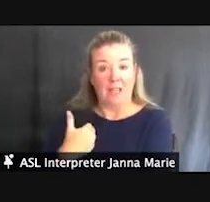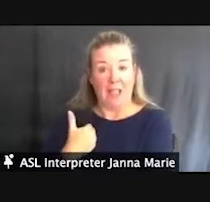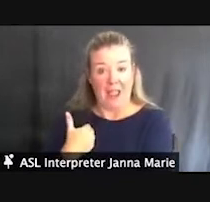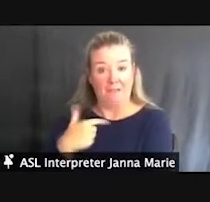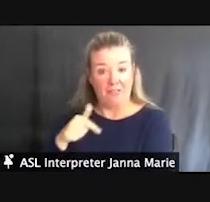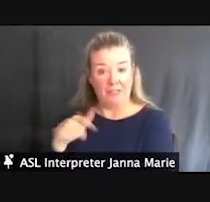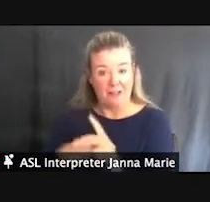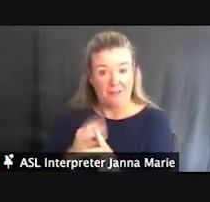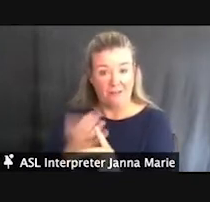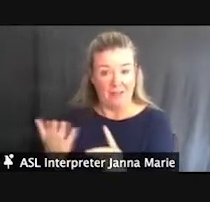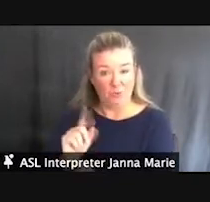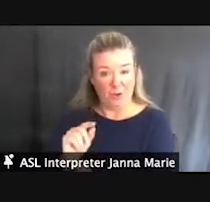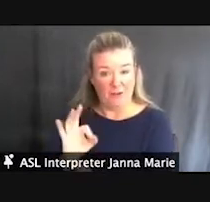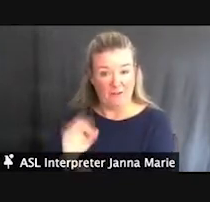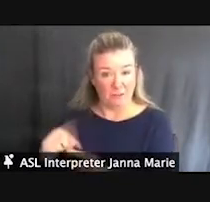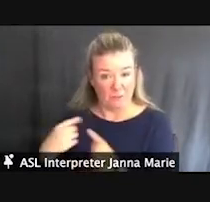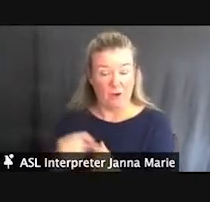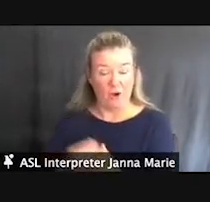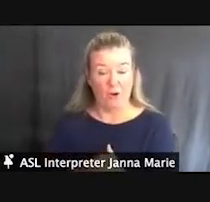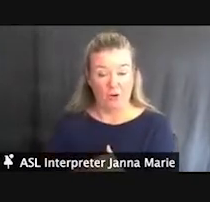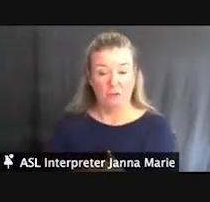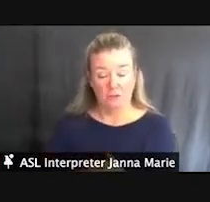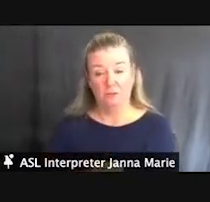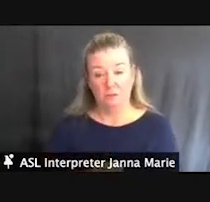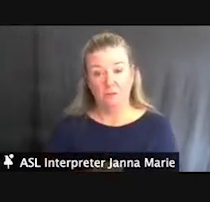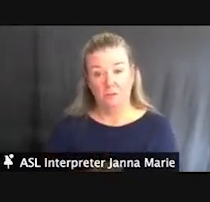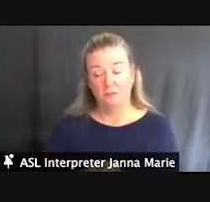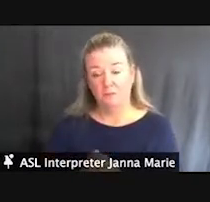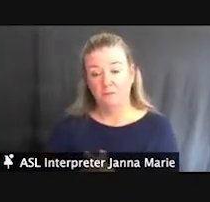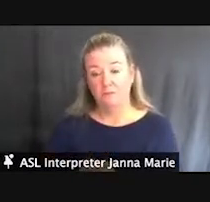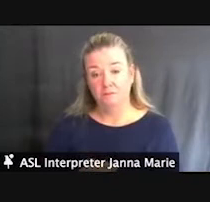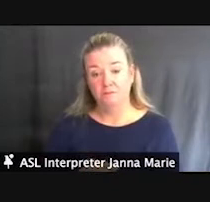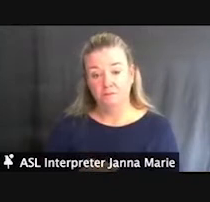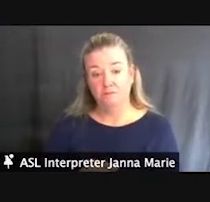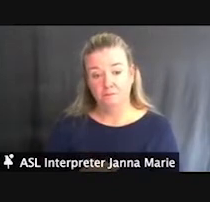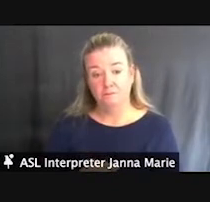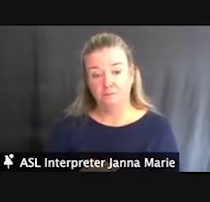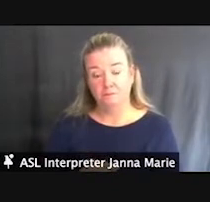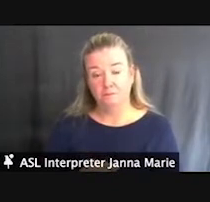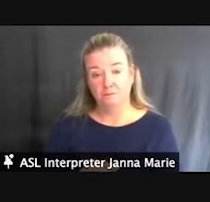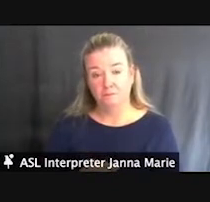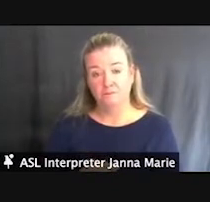here.